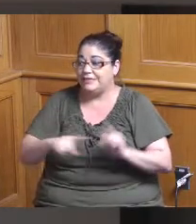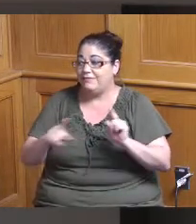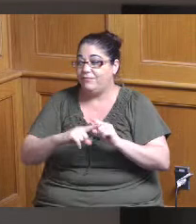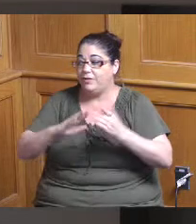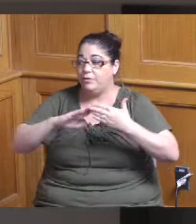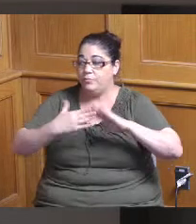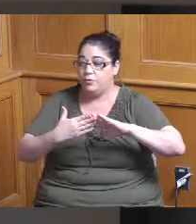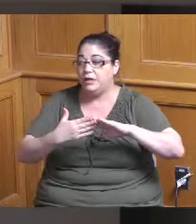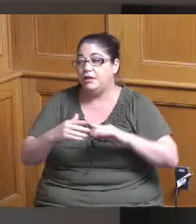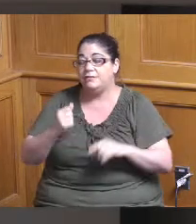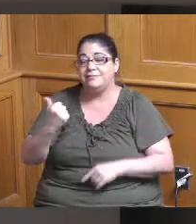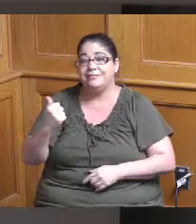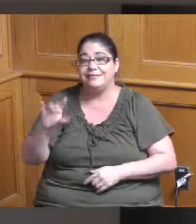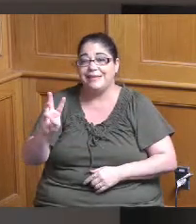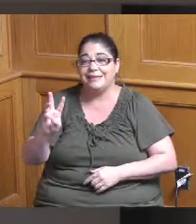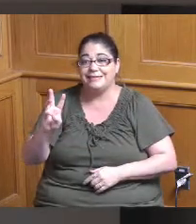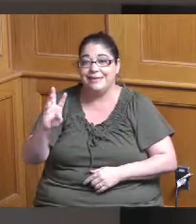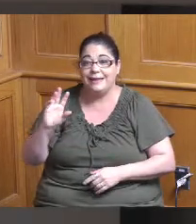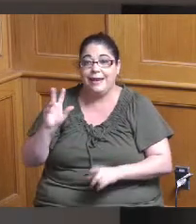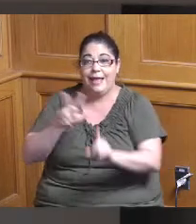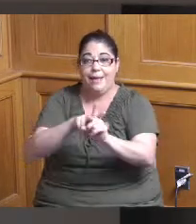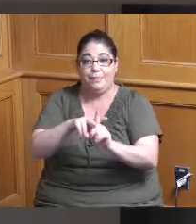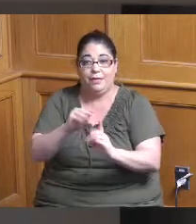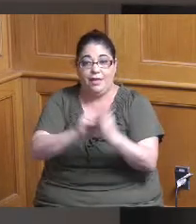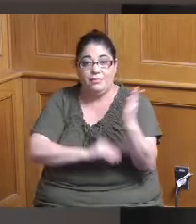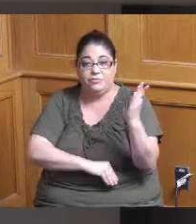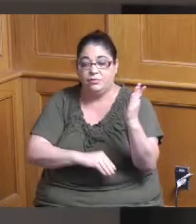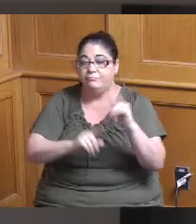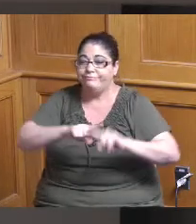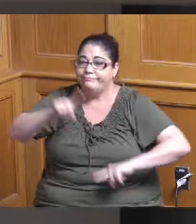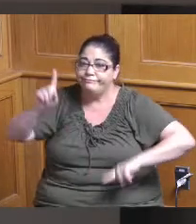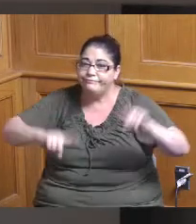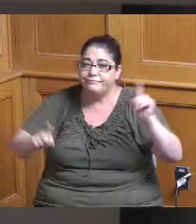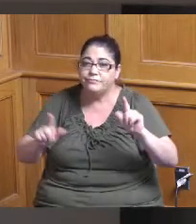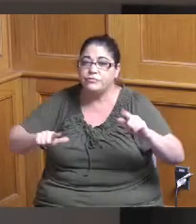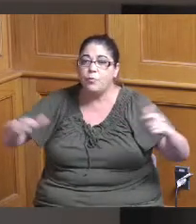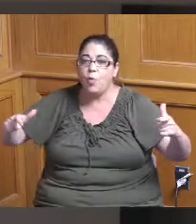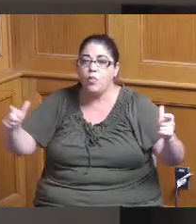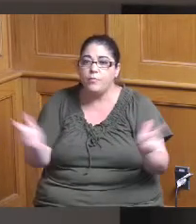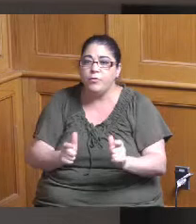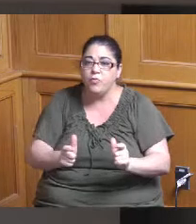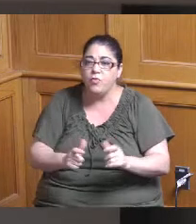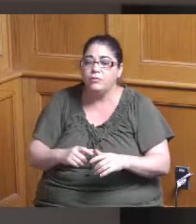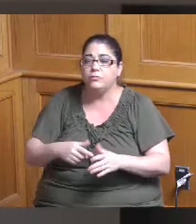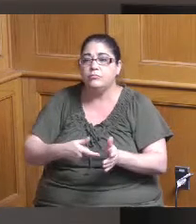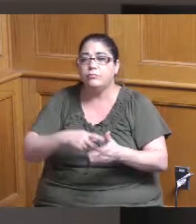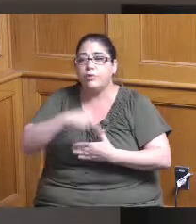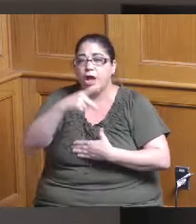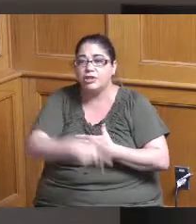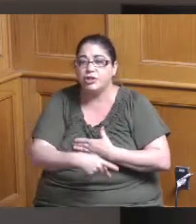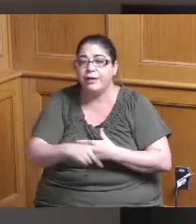applications you see a large mix in terms of size and then also the the project category so eight